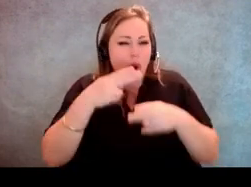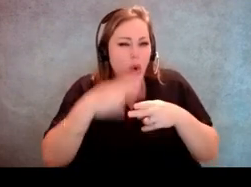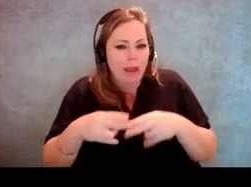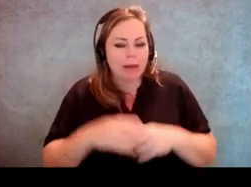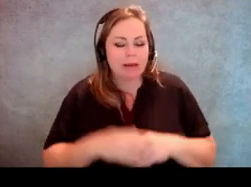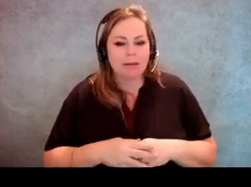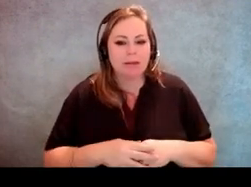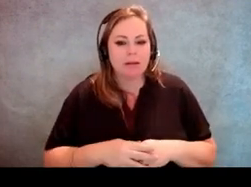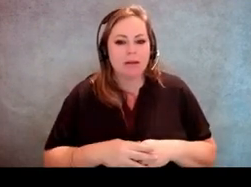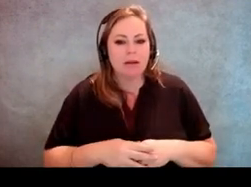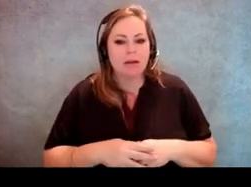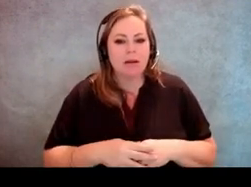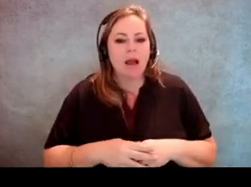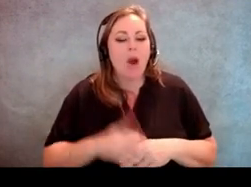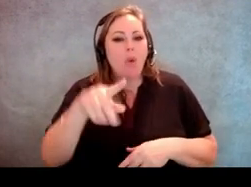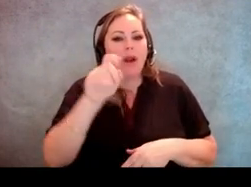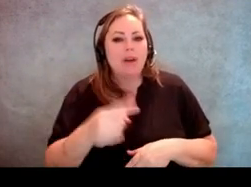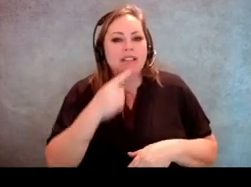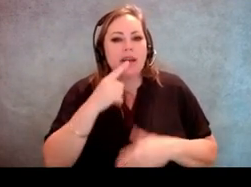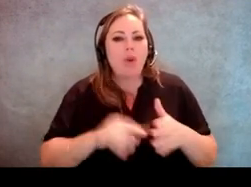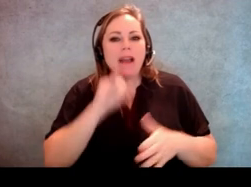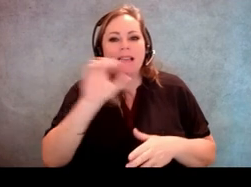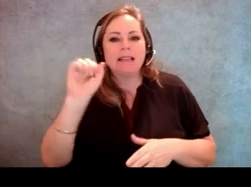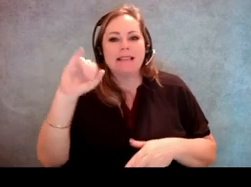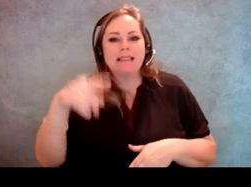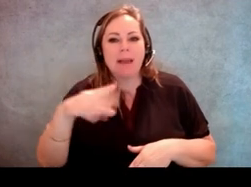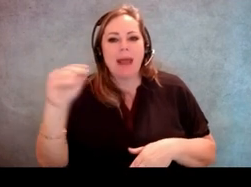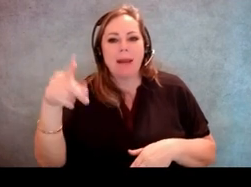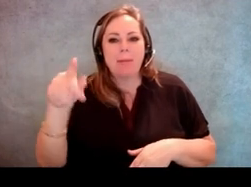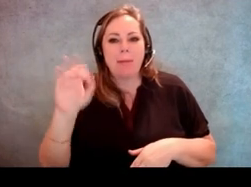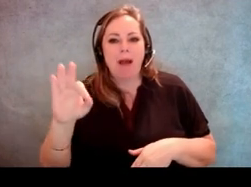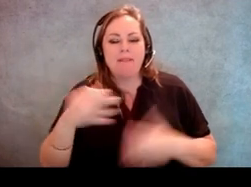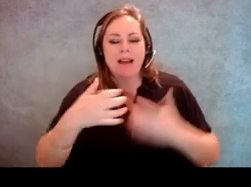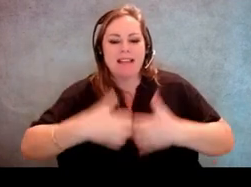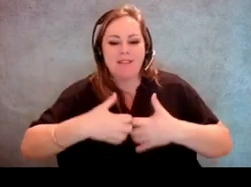is what is a sip and puff device? Basically, if you remember, what's his name,